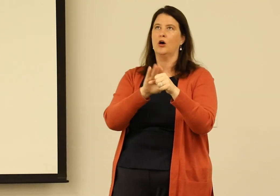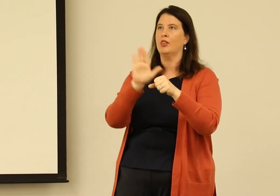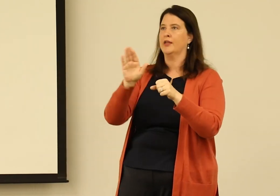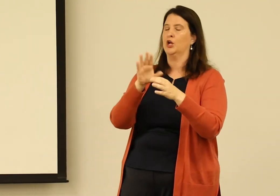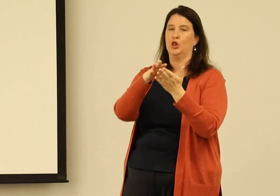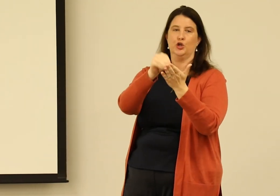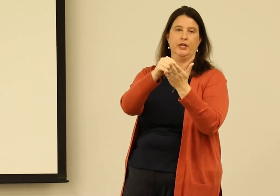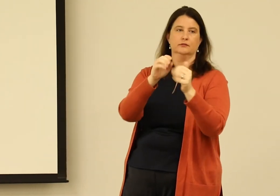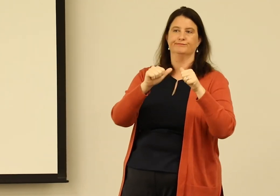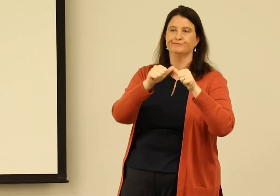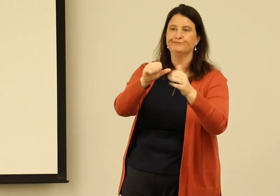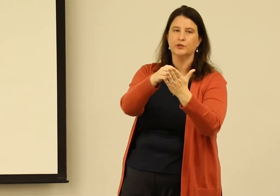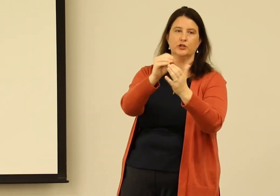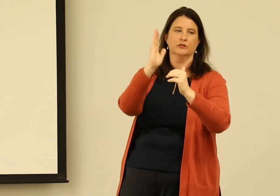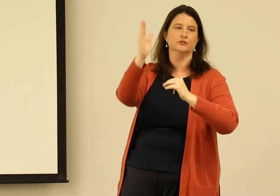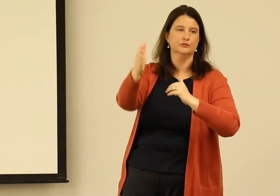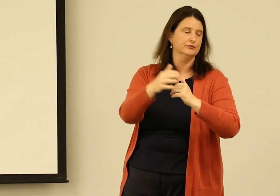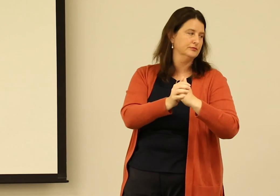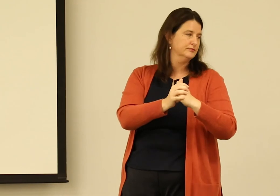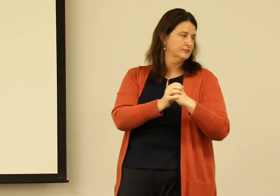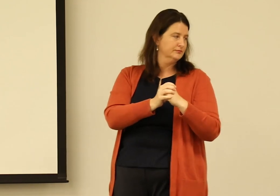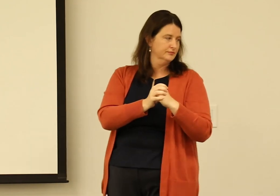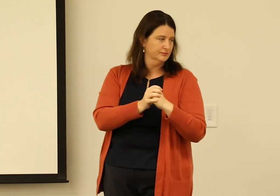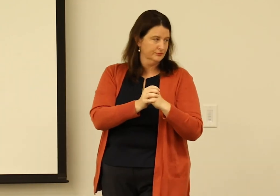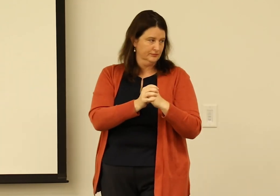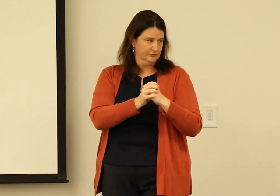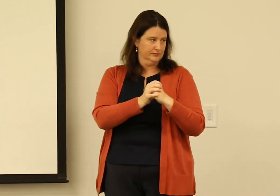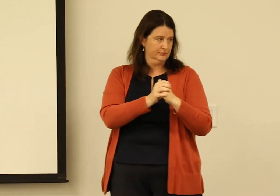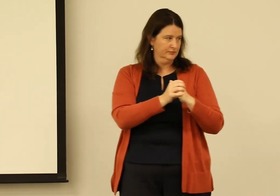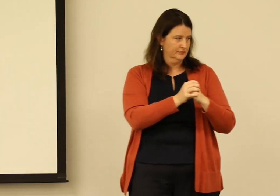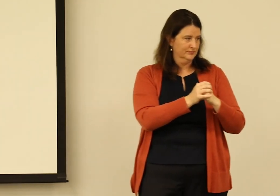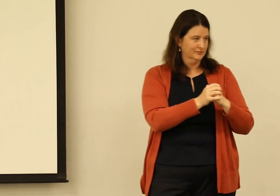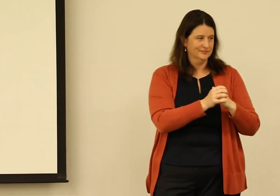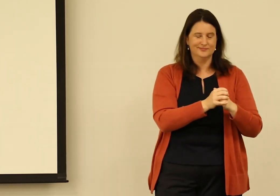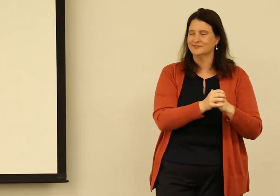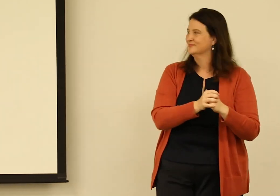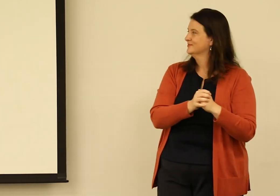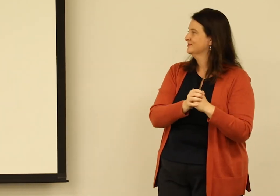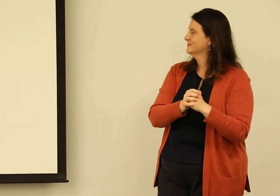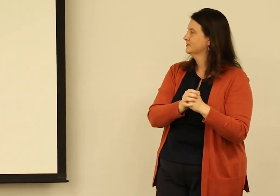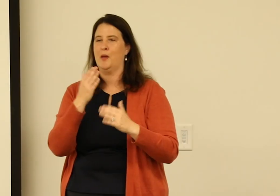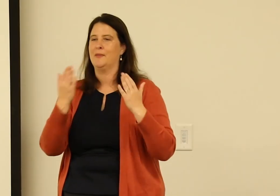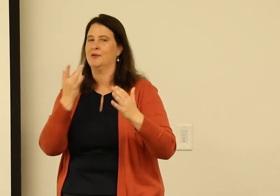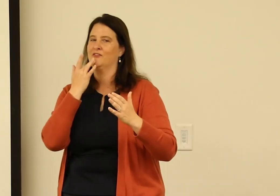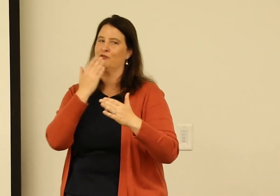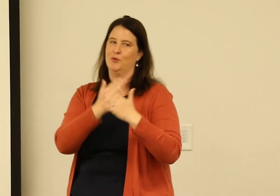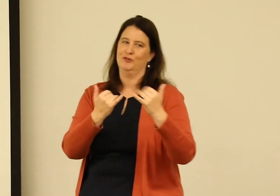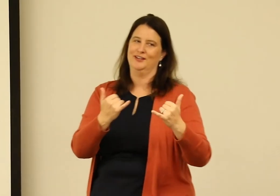So we help them continue their learning and their professional development through online platforms. And right now,